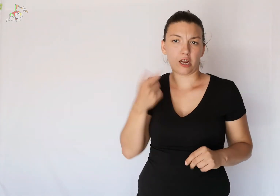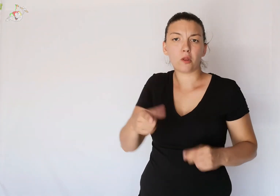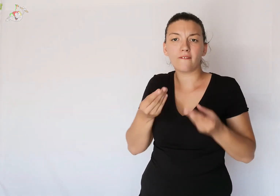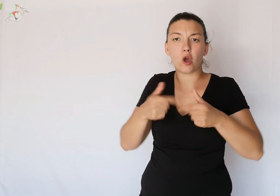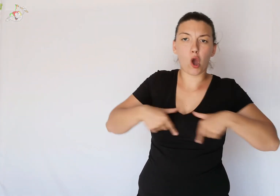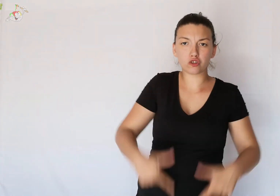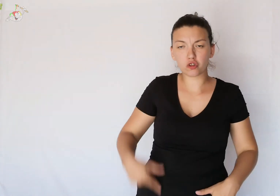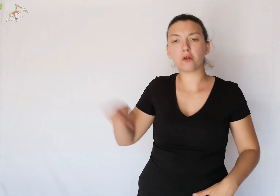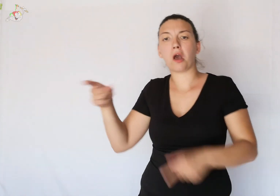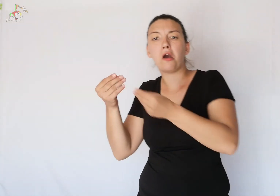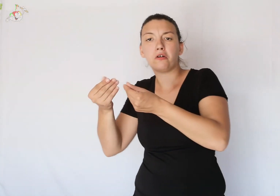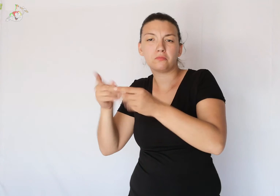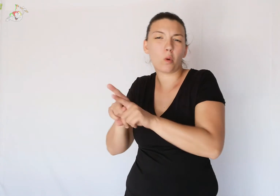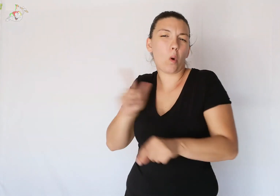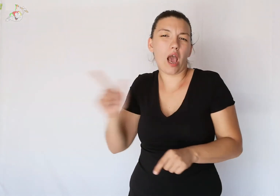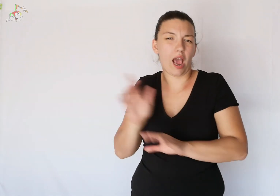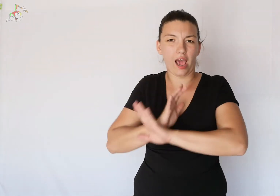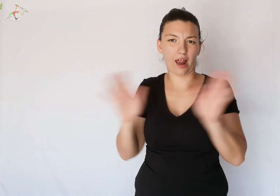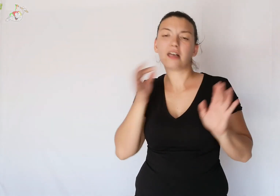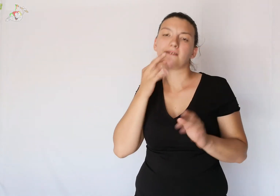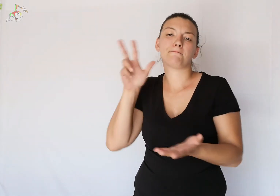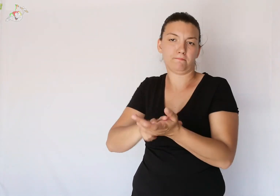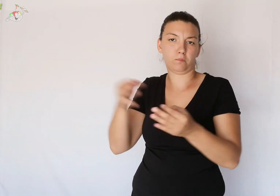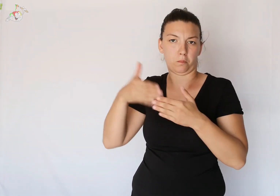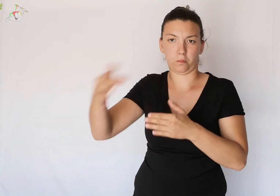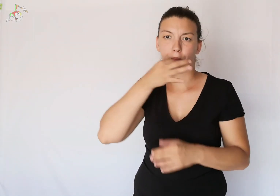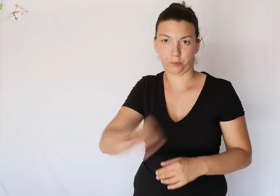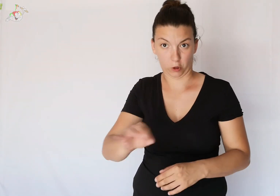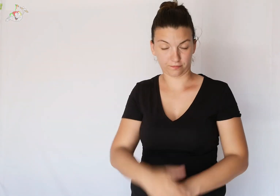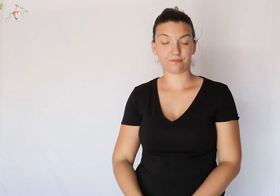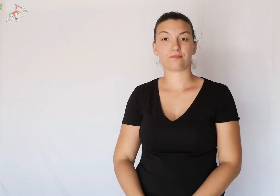because the fabric is identical to the normal costume so it is possible to wear it.